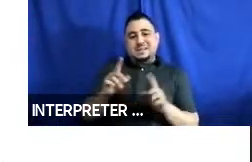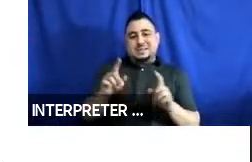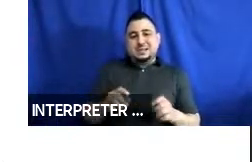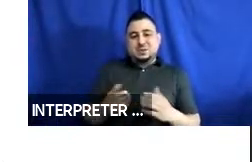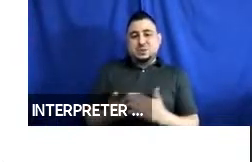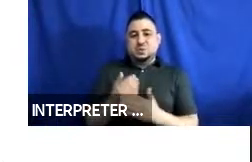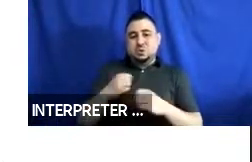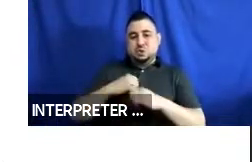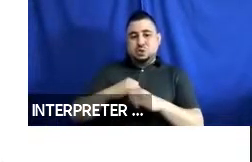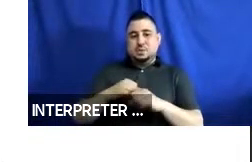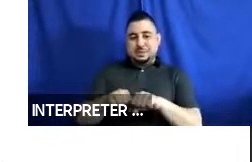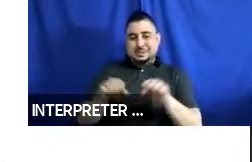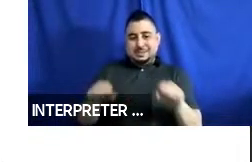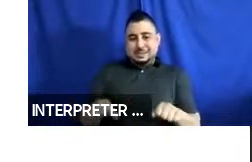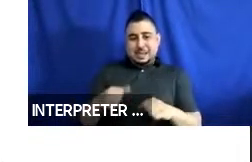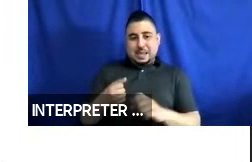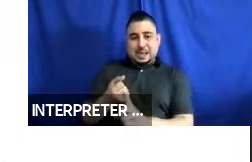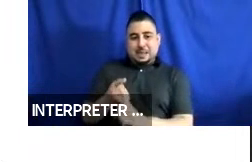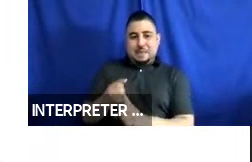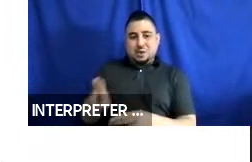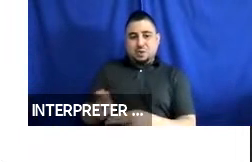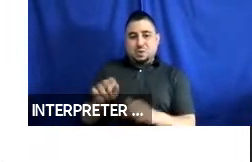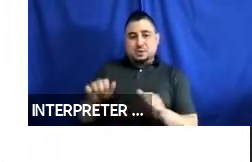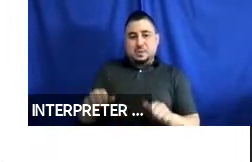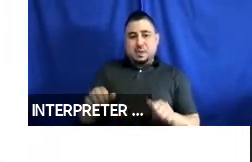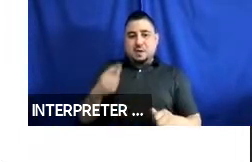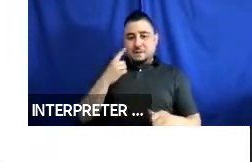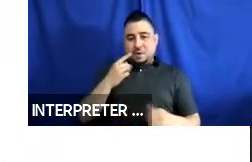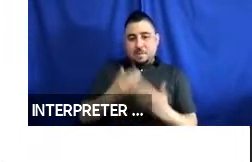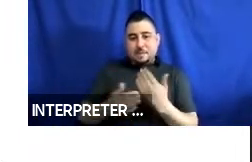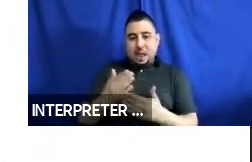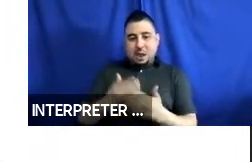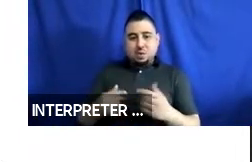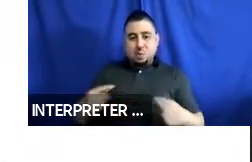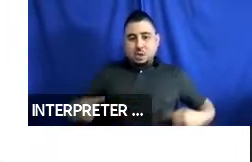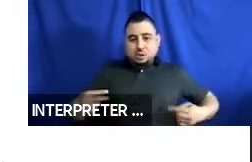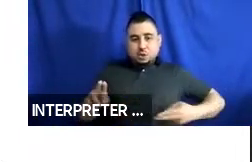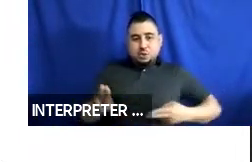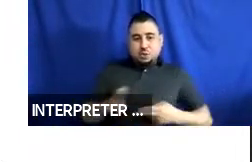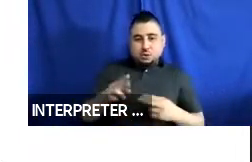securement systems impact the usability for manual wheelchair users, power wheelchair